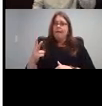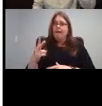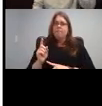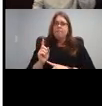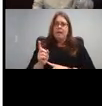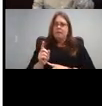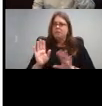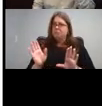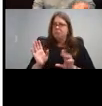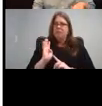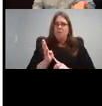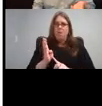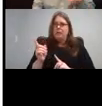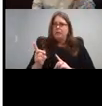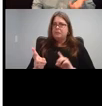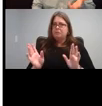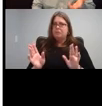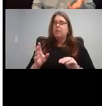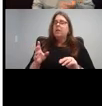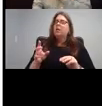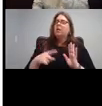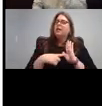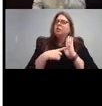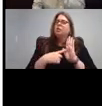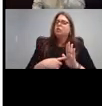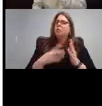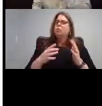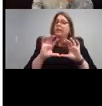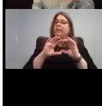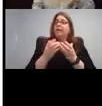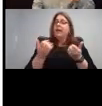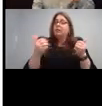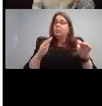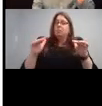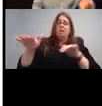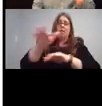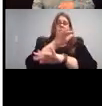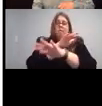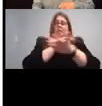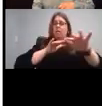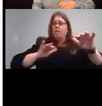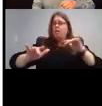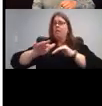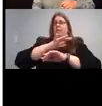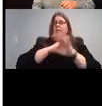what a classroom sounds like to a child who use hearing aids. both with and without the Go.